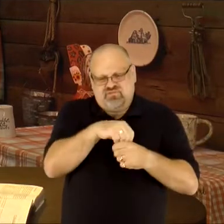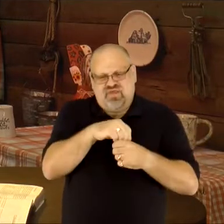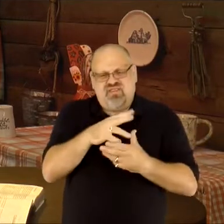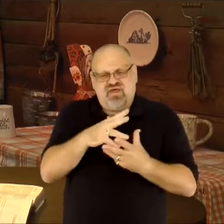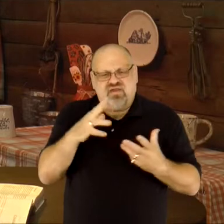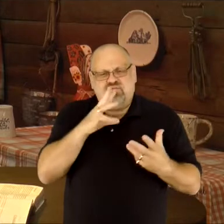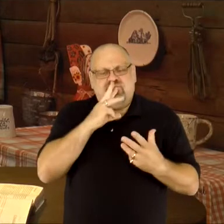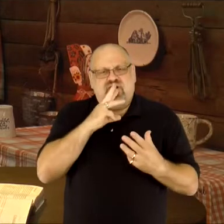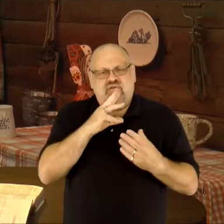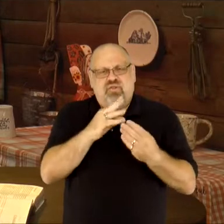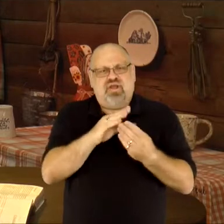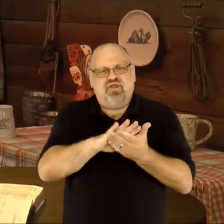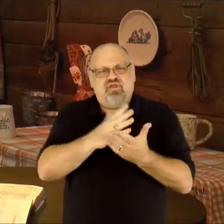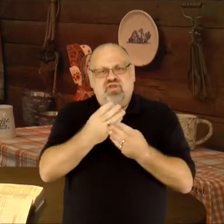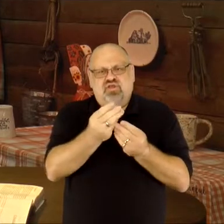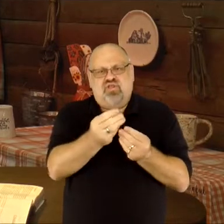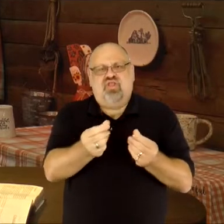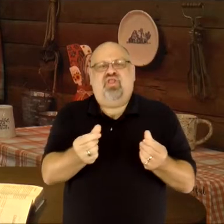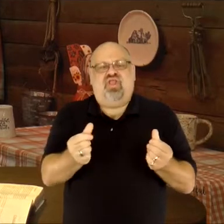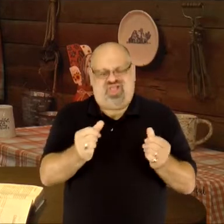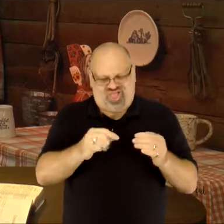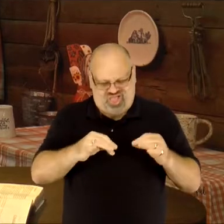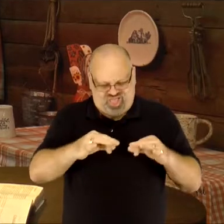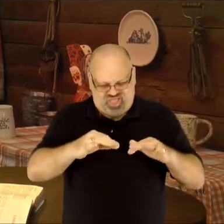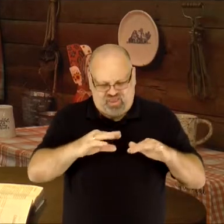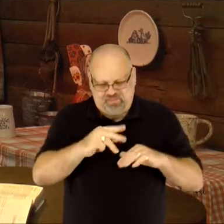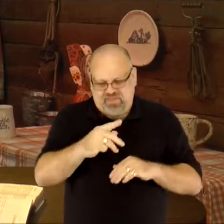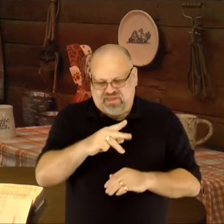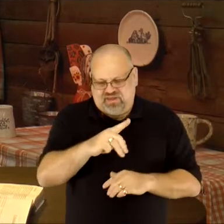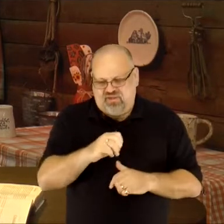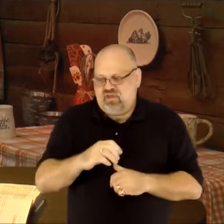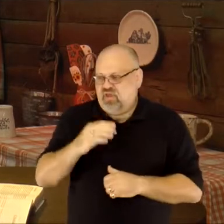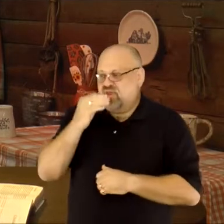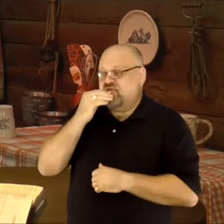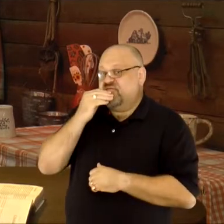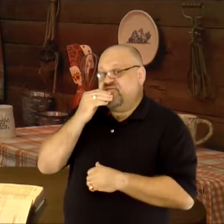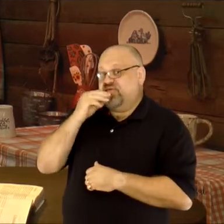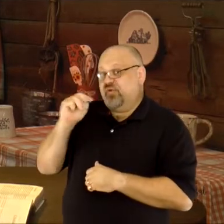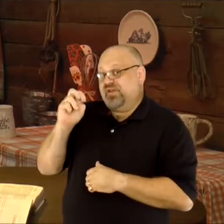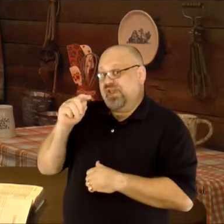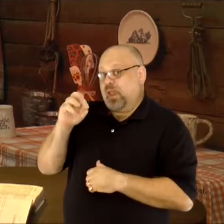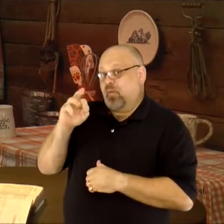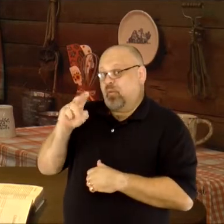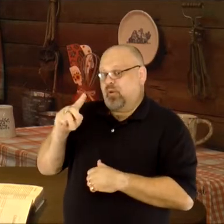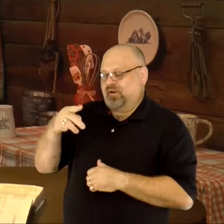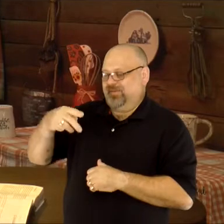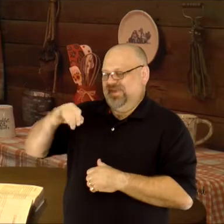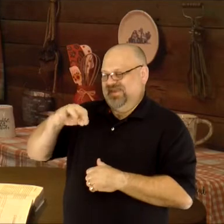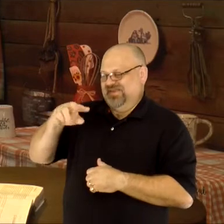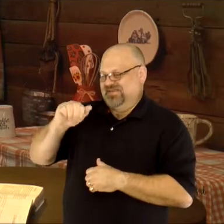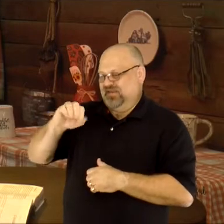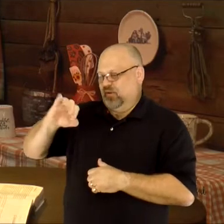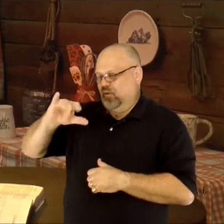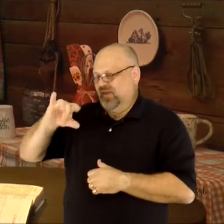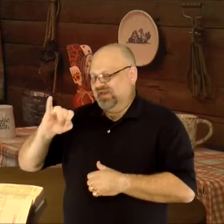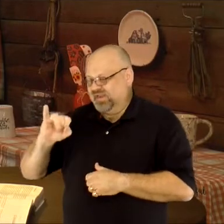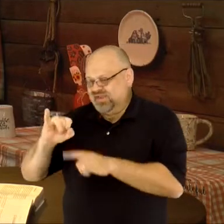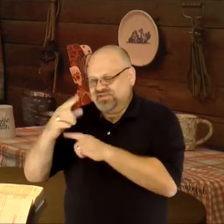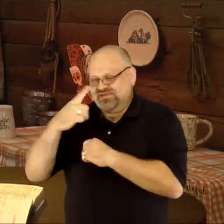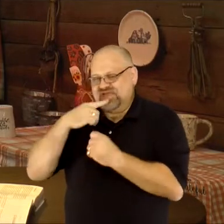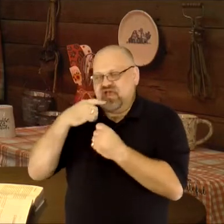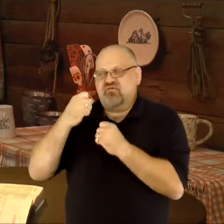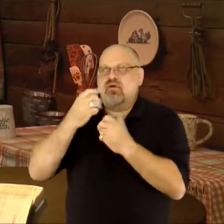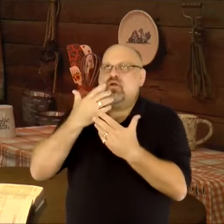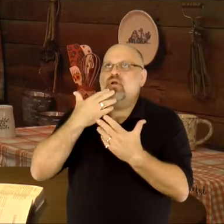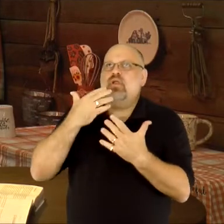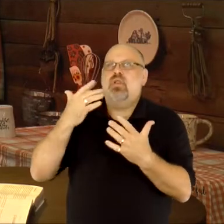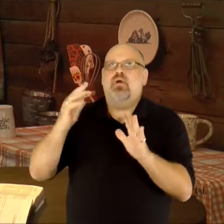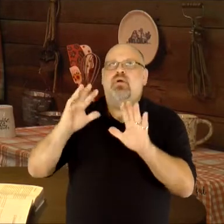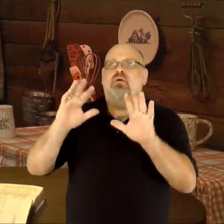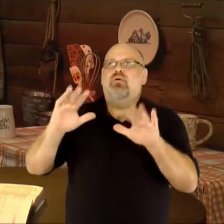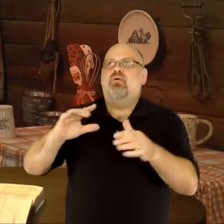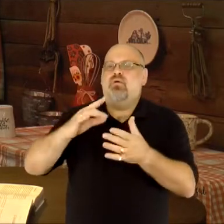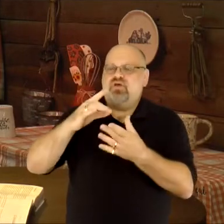of water and will cook down to a milky puddle. The Food Network pizzaioli say that, "For a glorious,